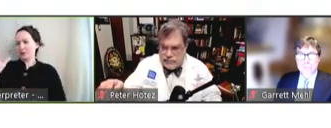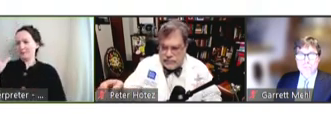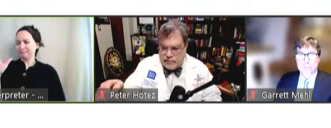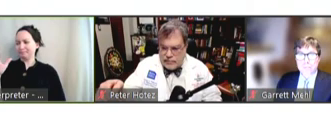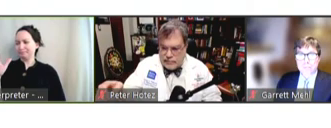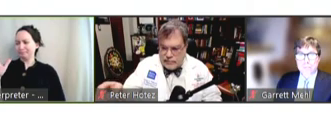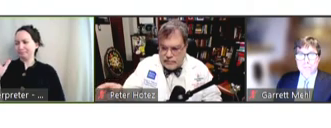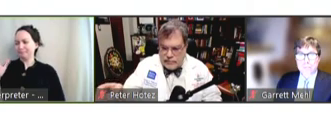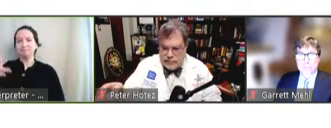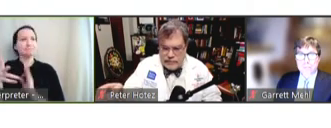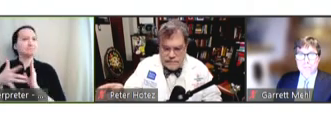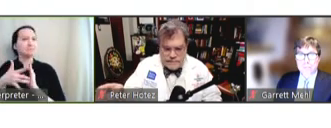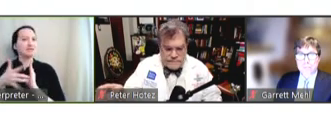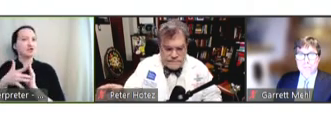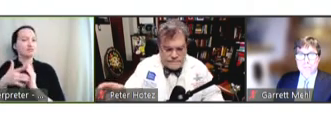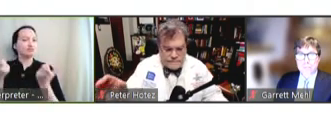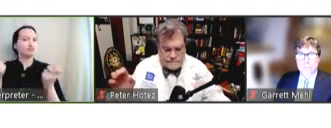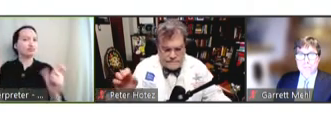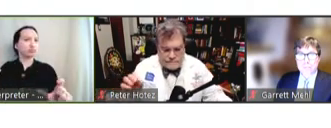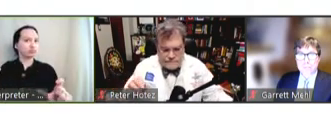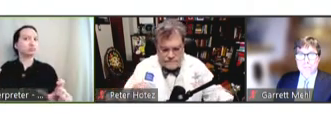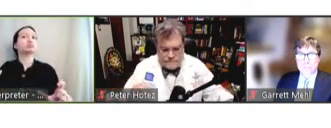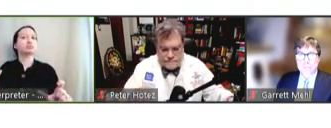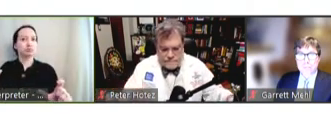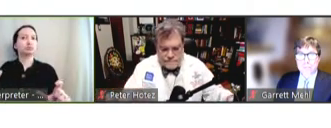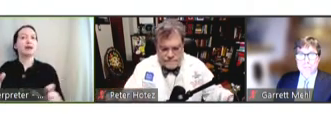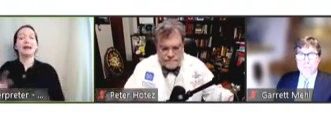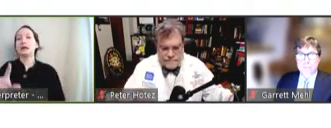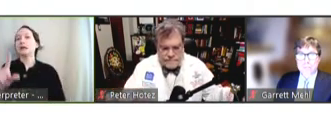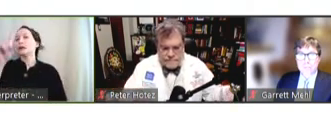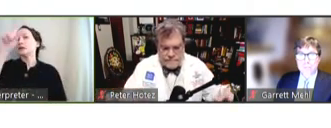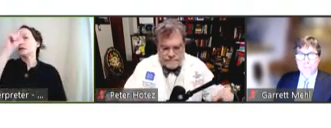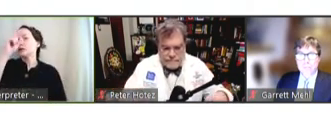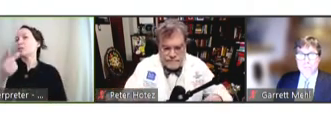digitalization efforts. And I think, one of the areas I think we've particularly